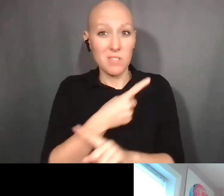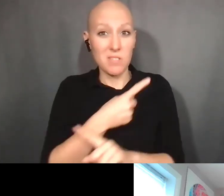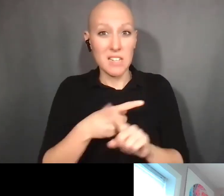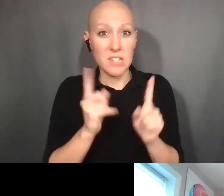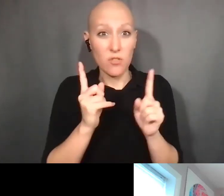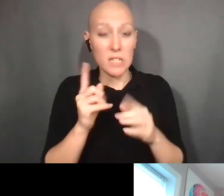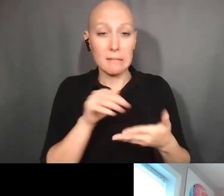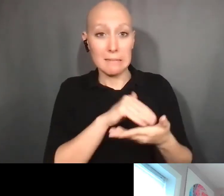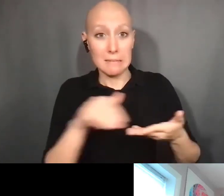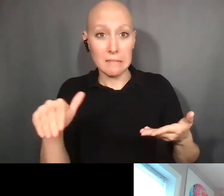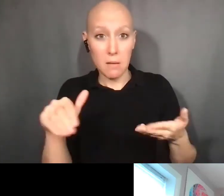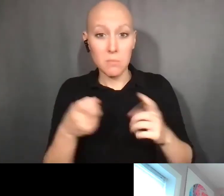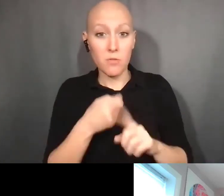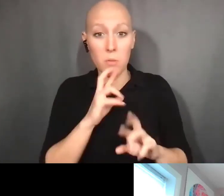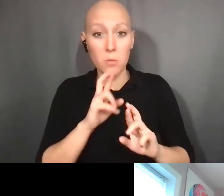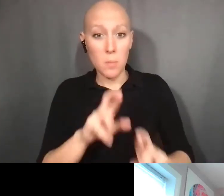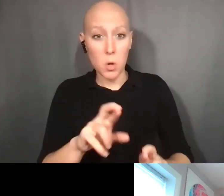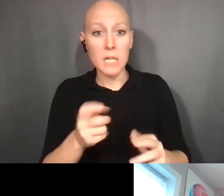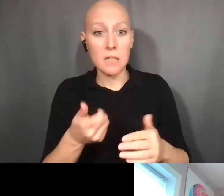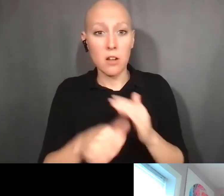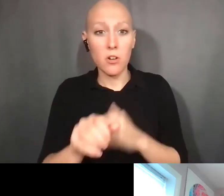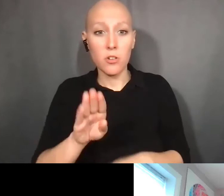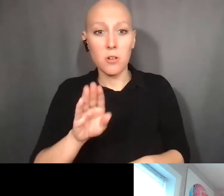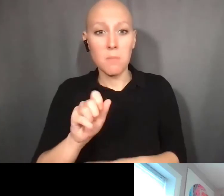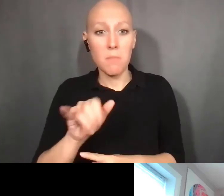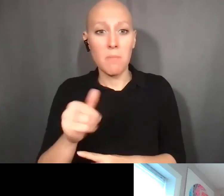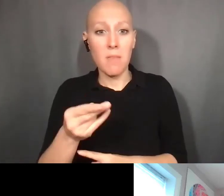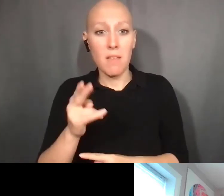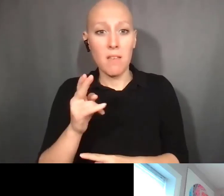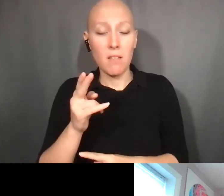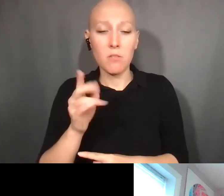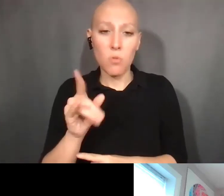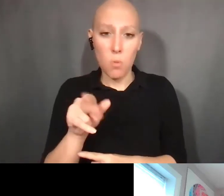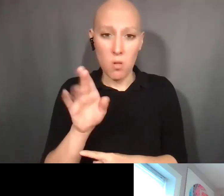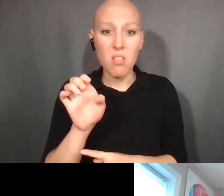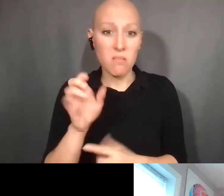Kristin Ta: Okay, looks like Mary Fran is back. So. We have a question about patents.